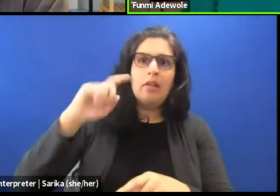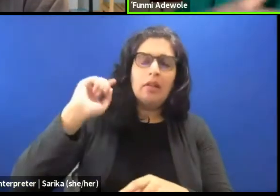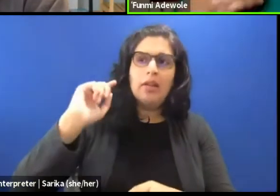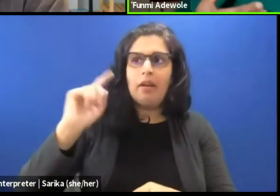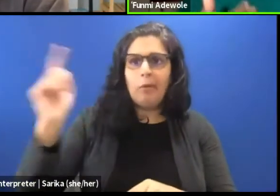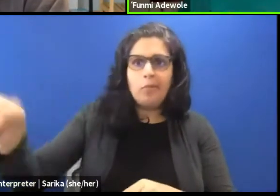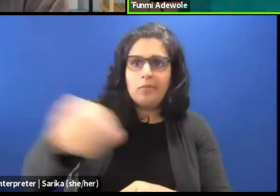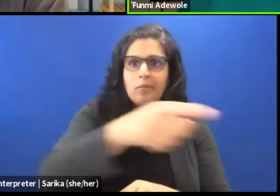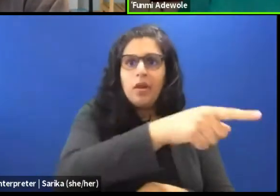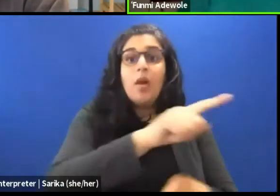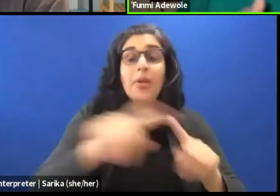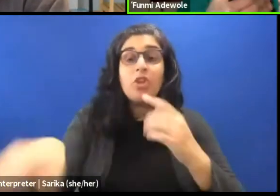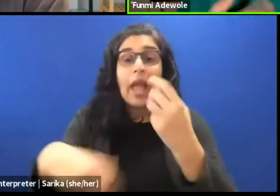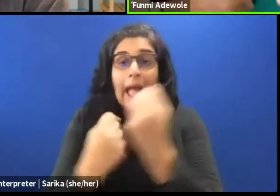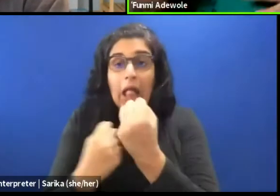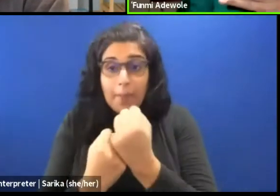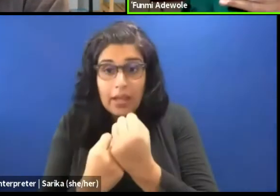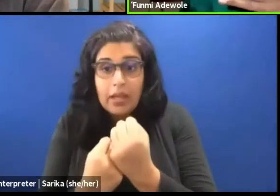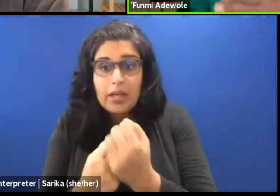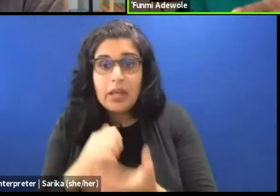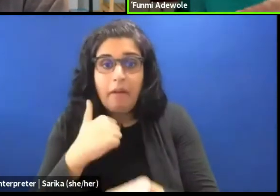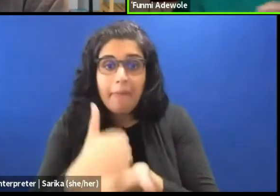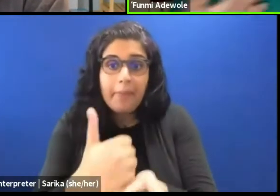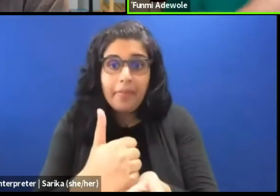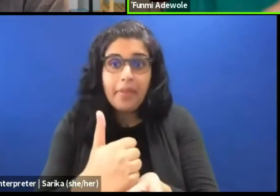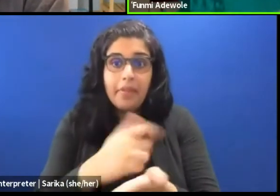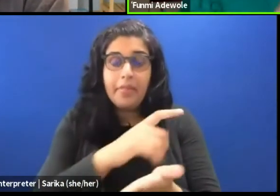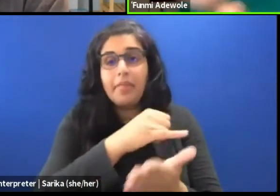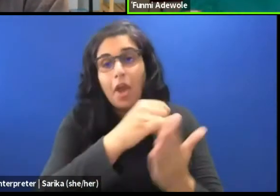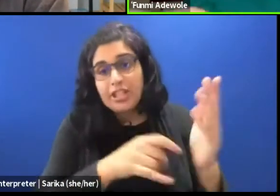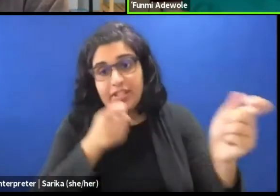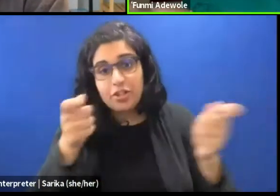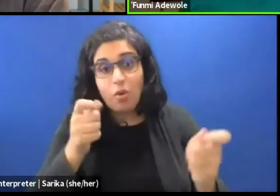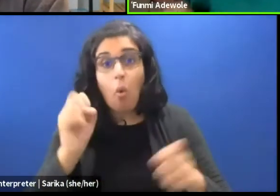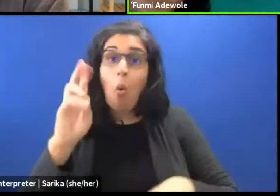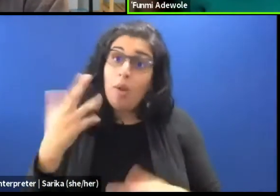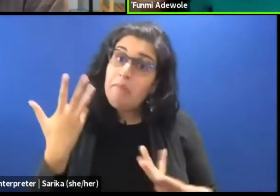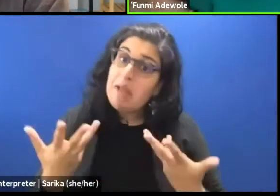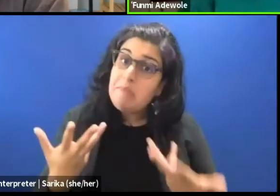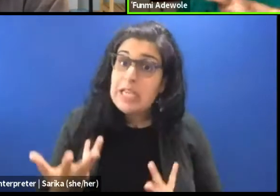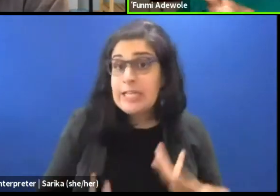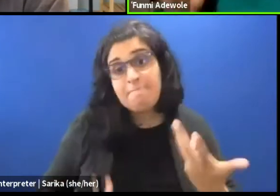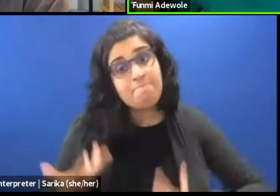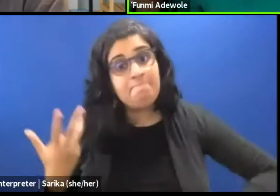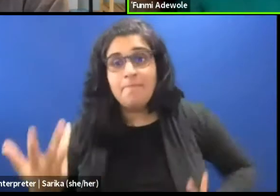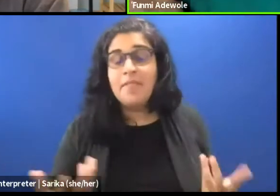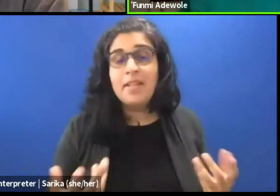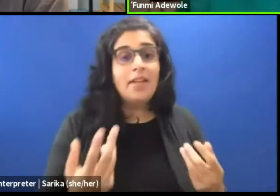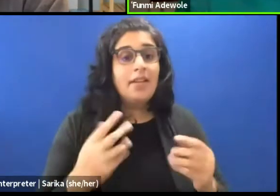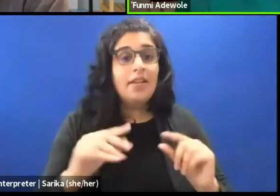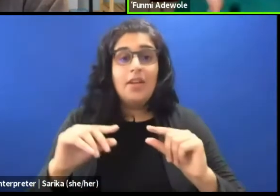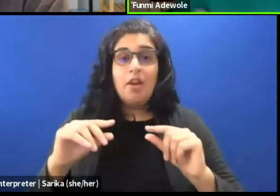you are helping your artistic director, or, maybe in this case, an artistic group,